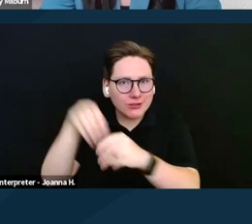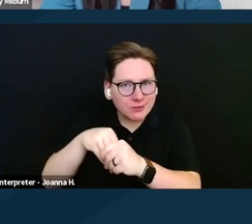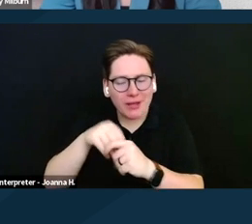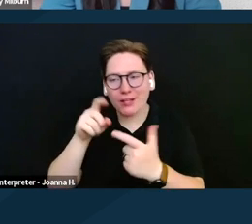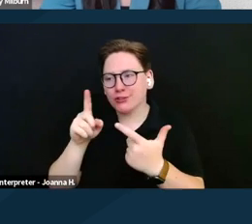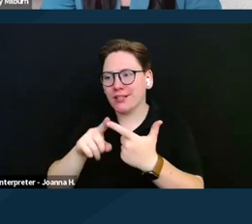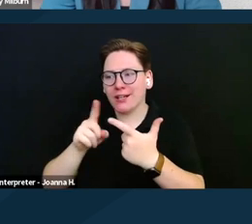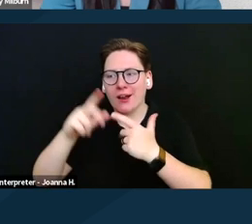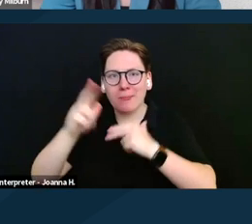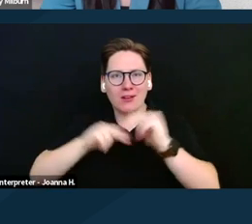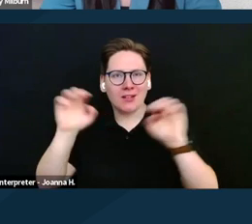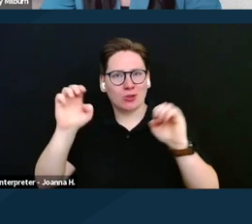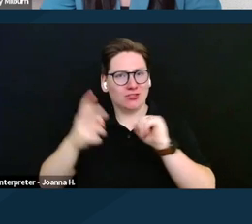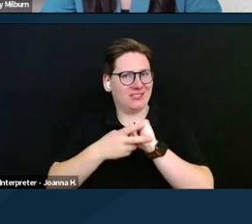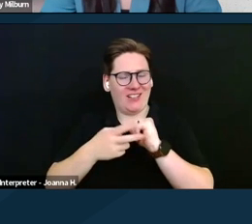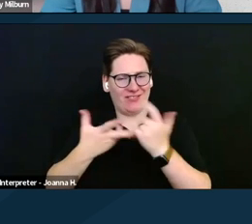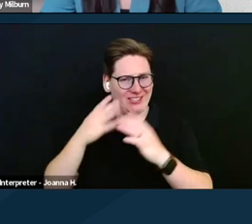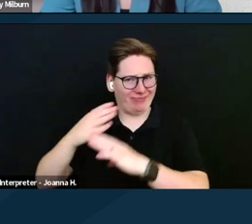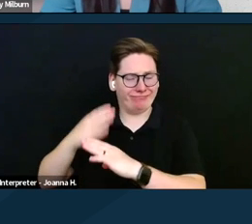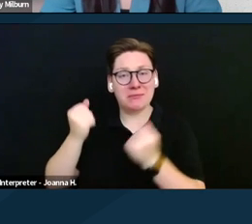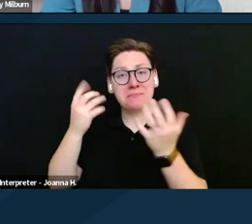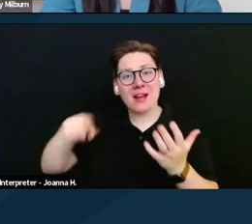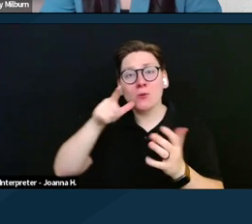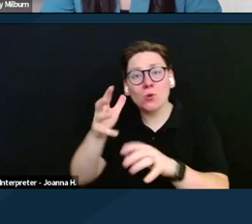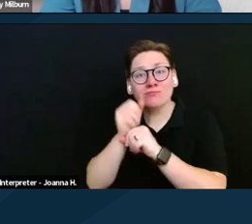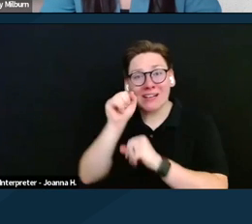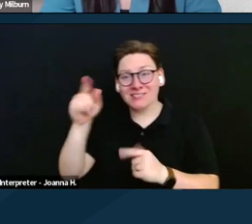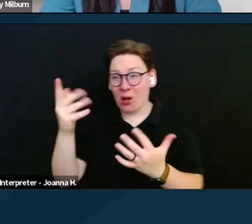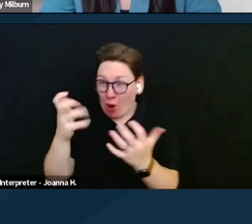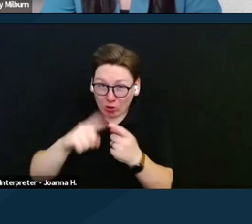Many people who receive SSI want to work and do work,